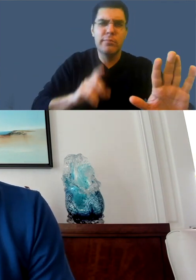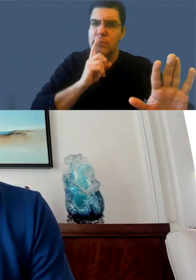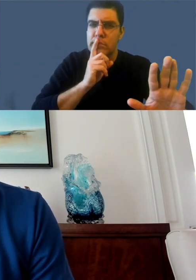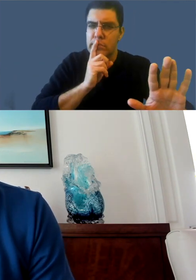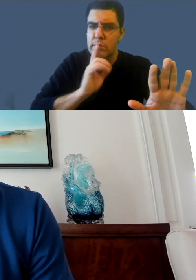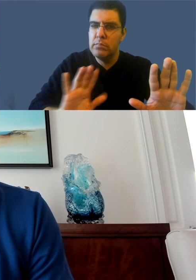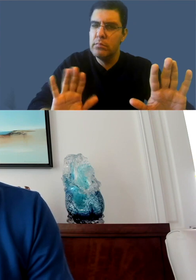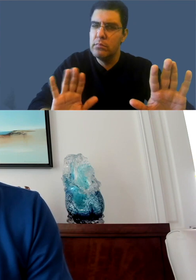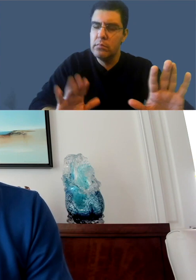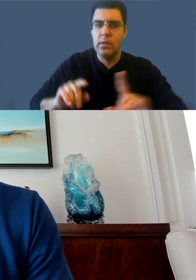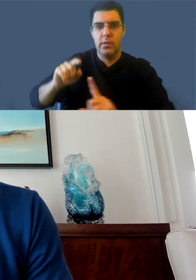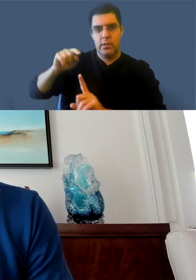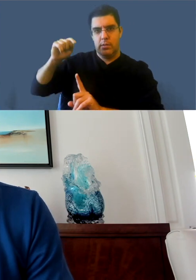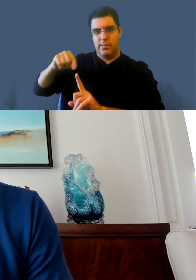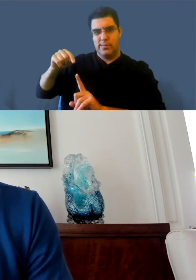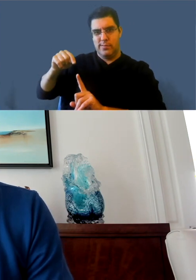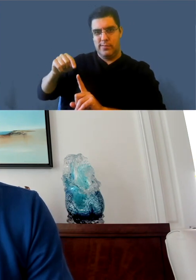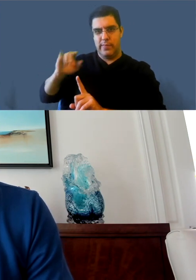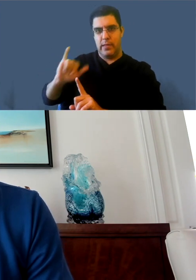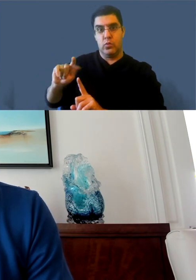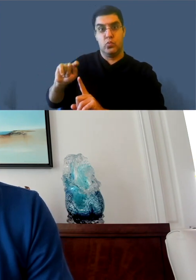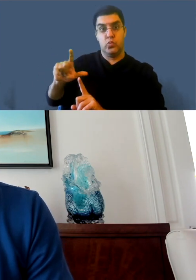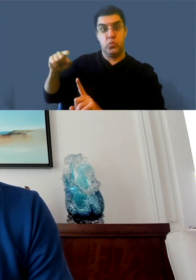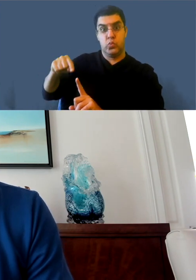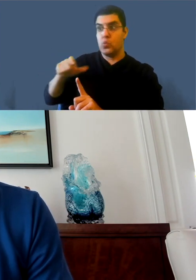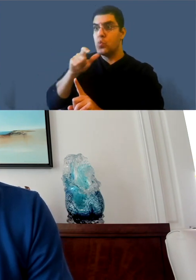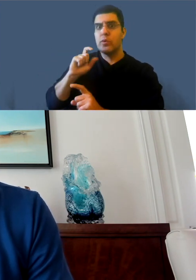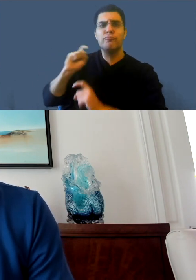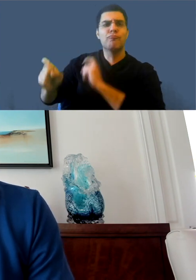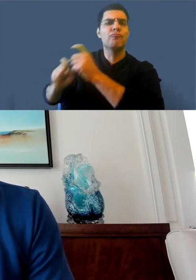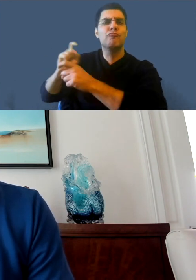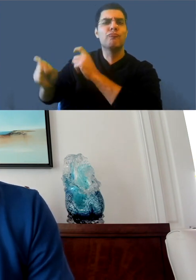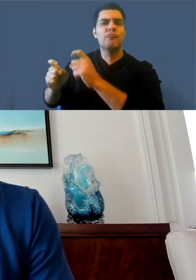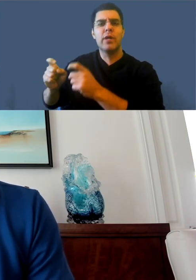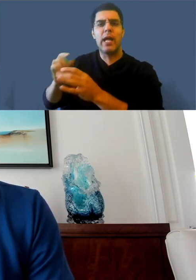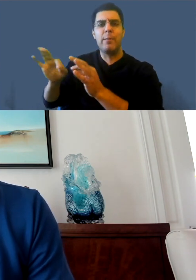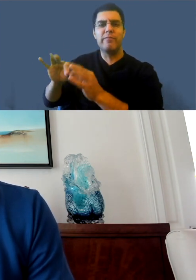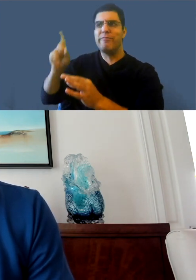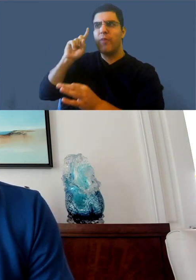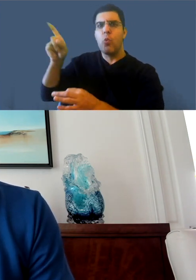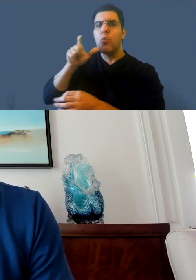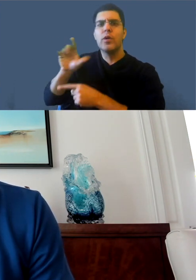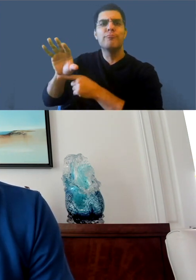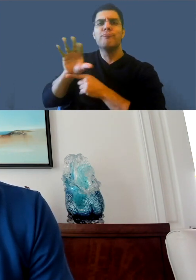that captions are added to videos on YouTube today. There's automated captions